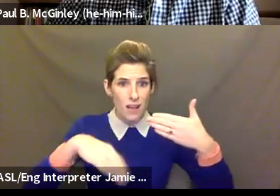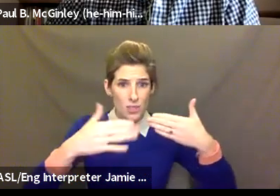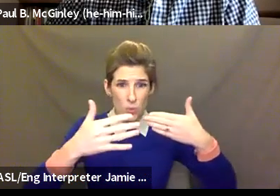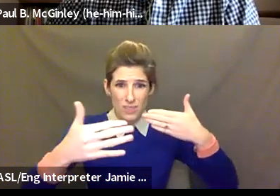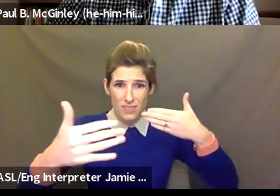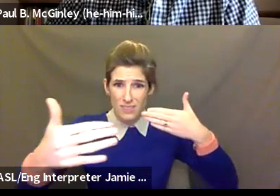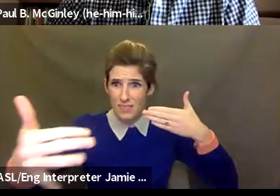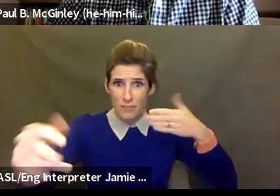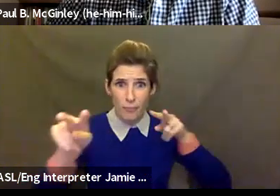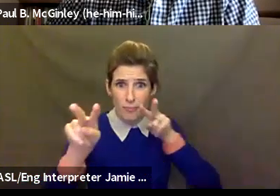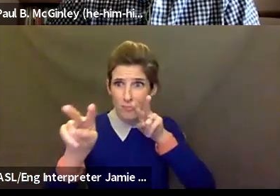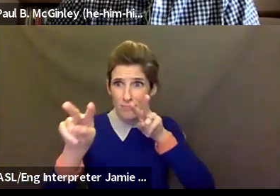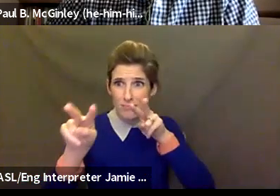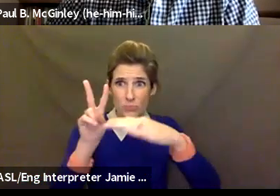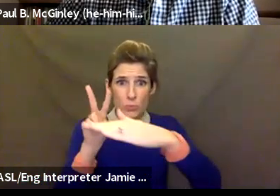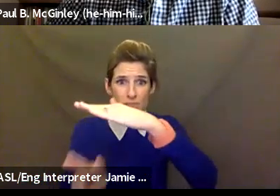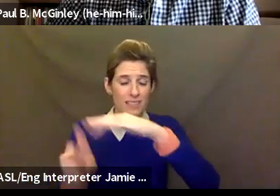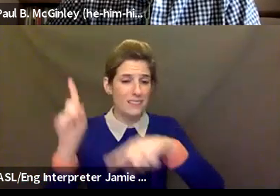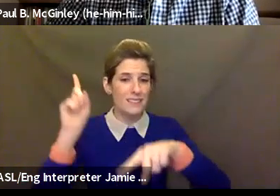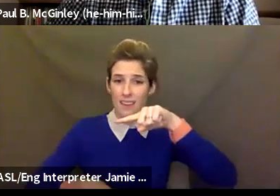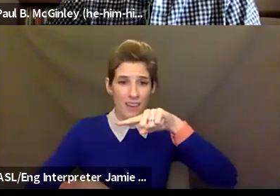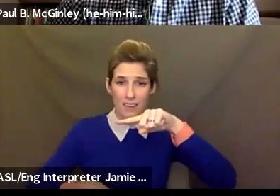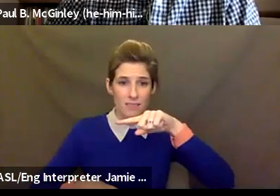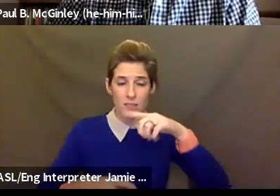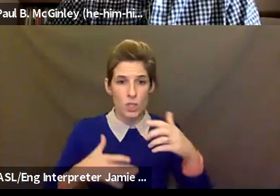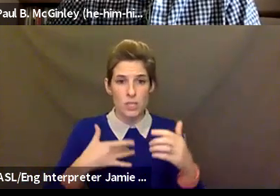we're headed on a new course now. And you know, there are